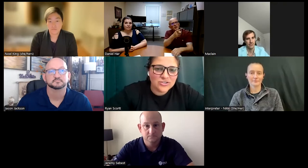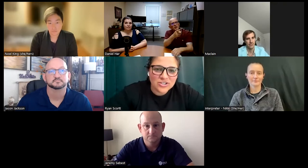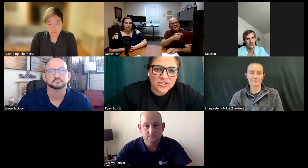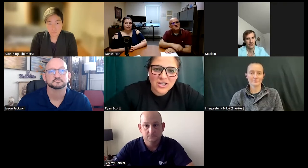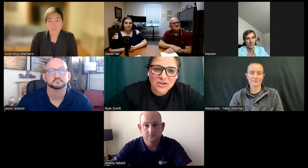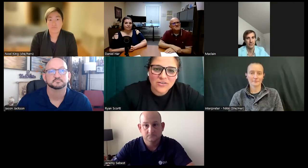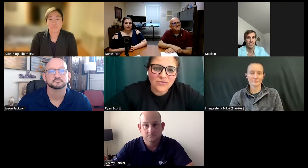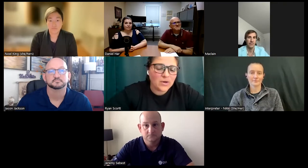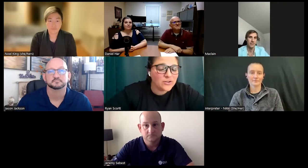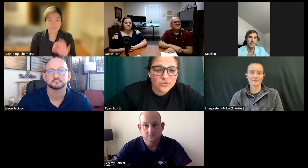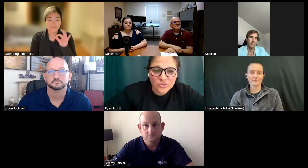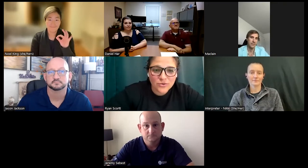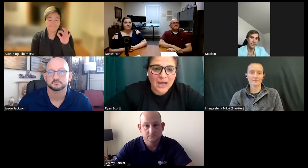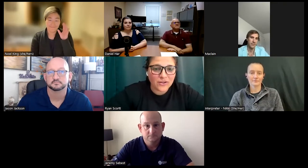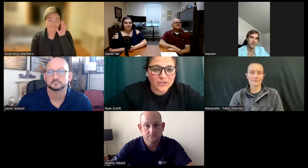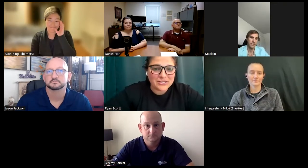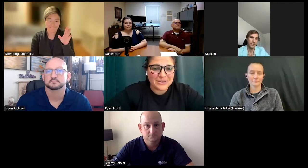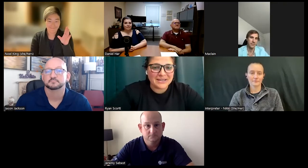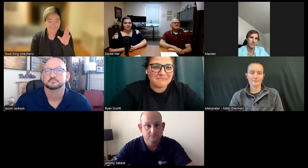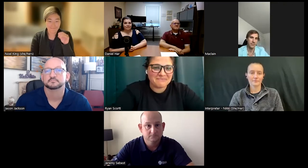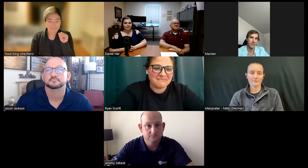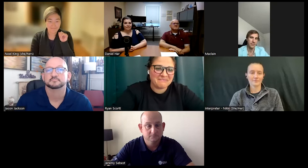yourself what you would do how long you've been doing it.